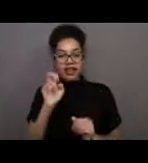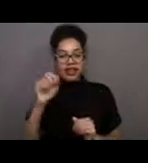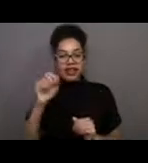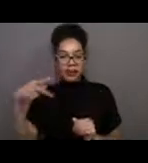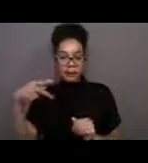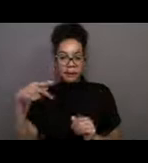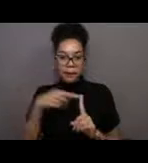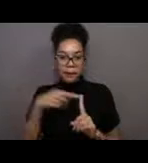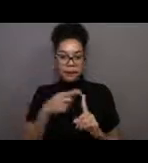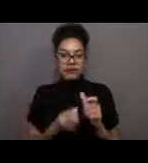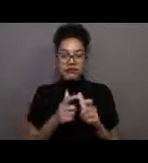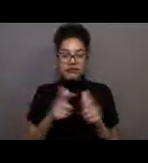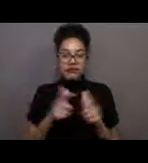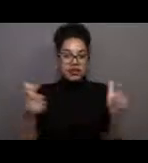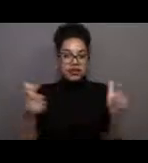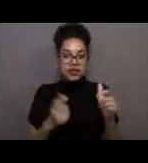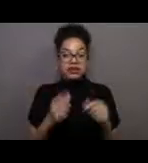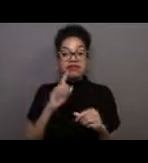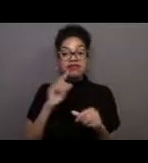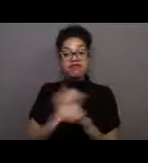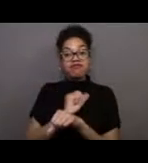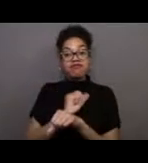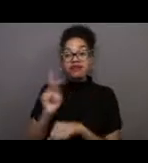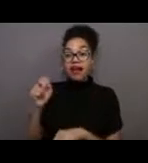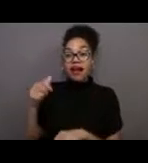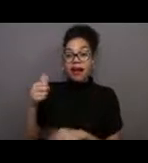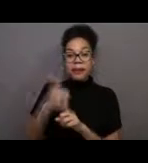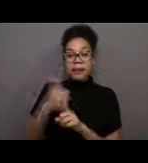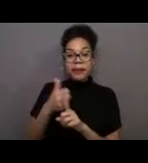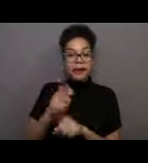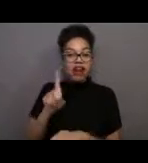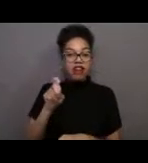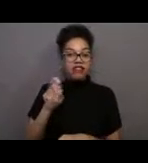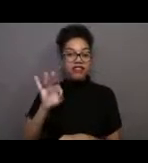they can get actually over 100 feet long. We don't have life-sized versions.